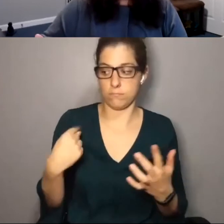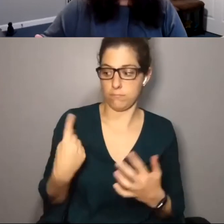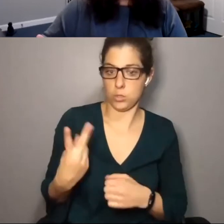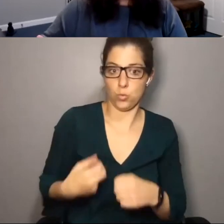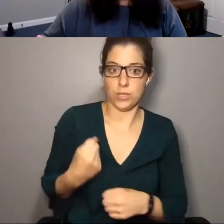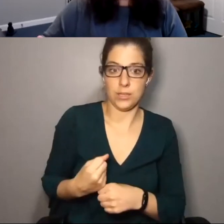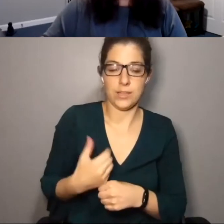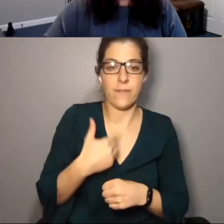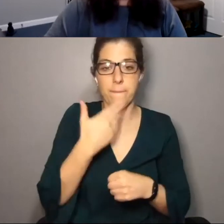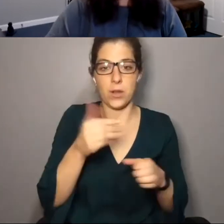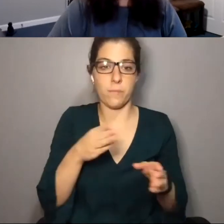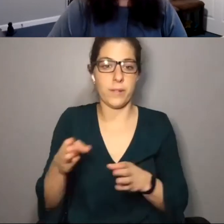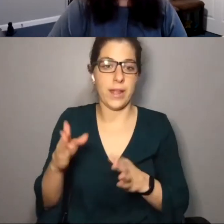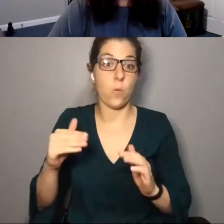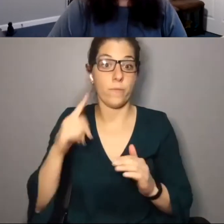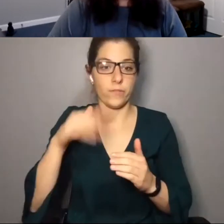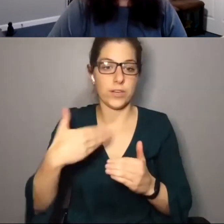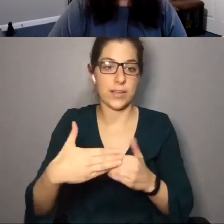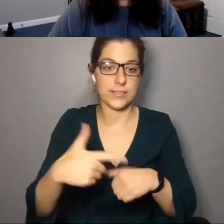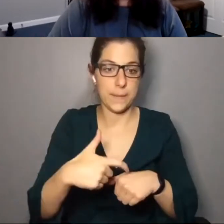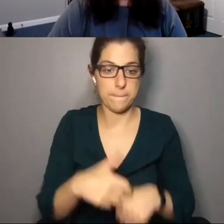and have a better plan hopefully for next time.